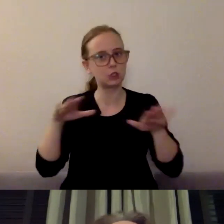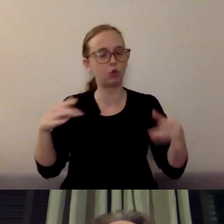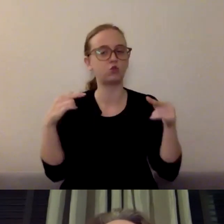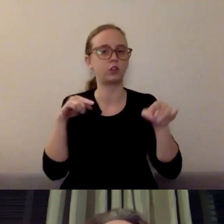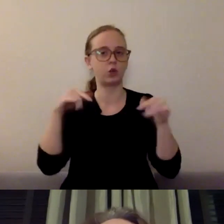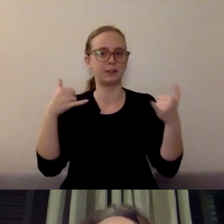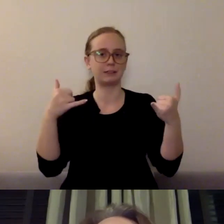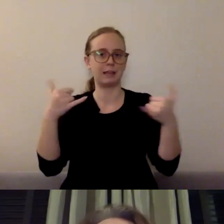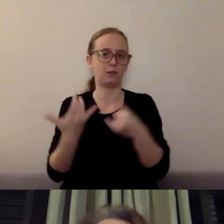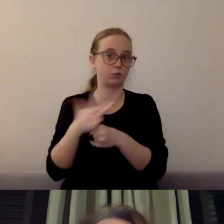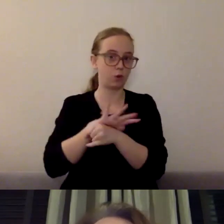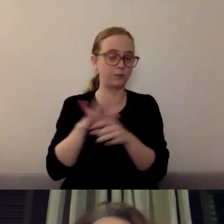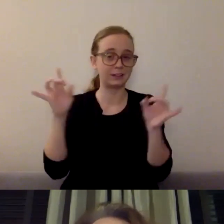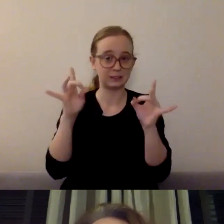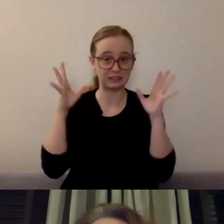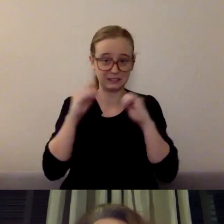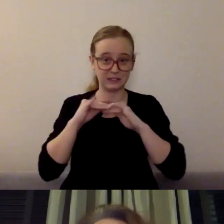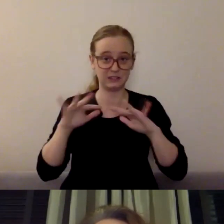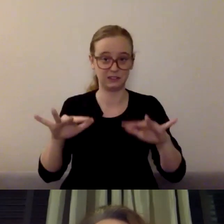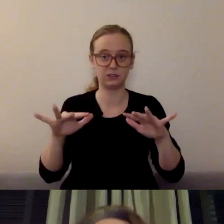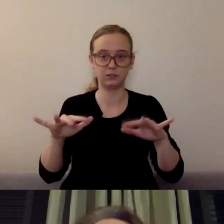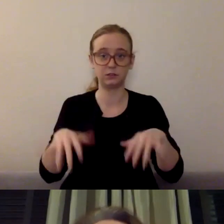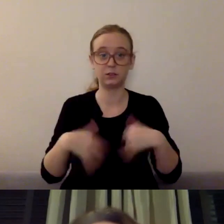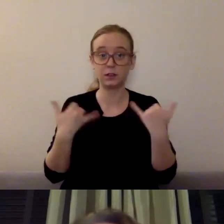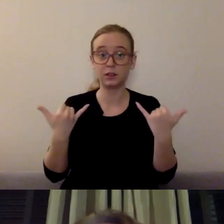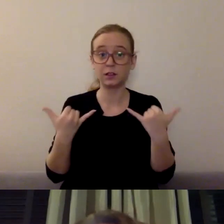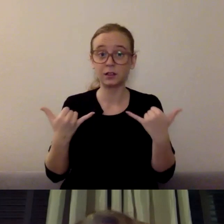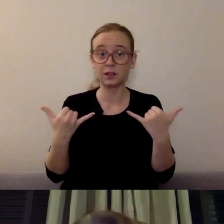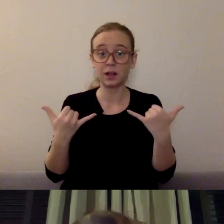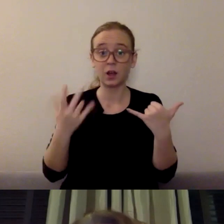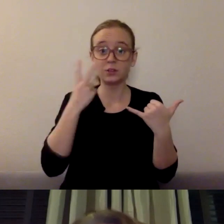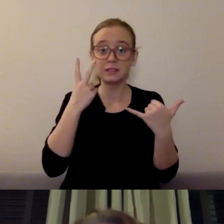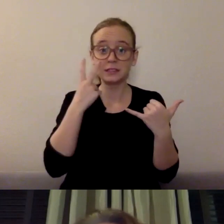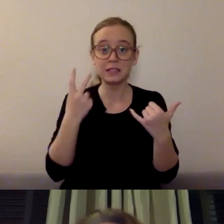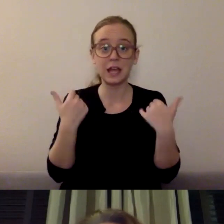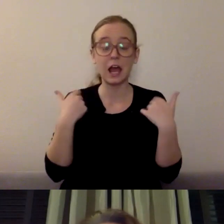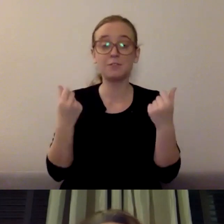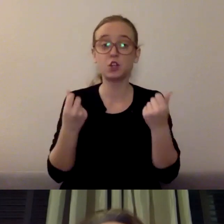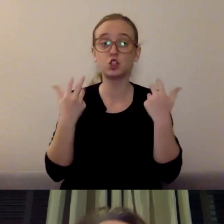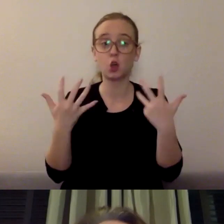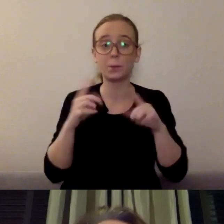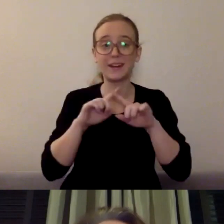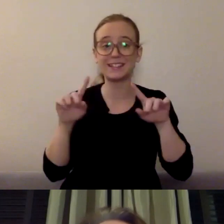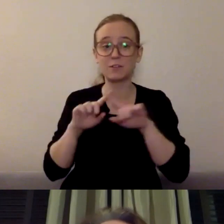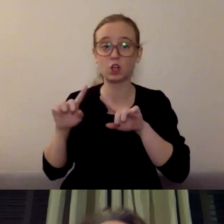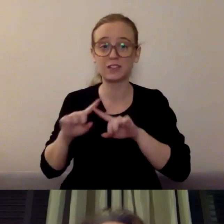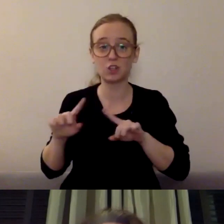What we're finding is that right now, there are so many different scenarios that families are experiencing.